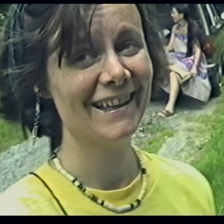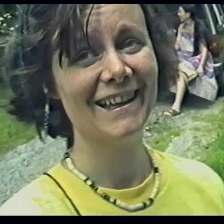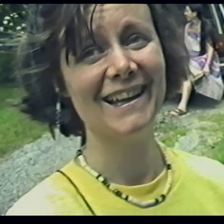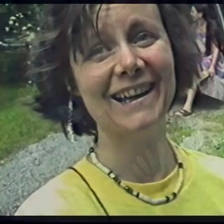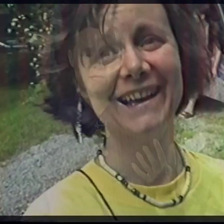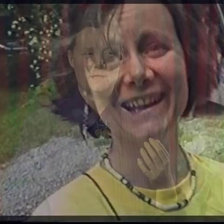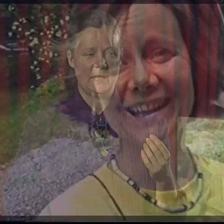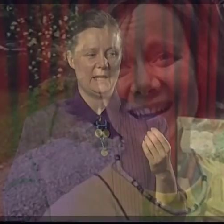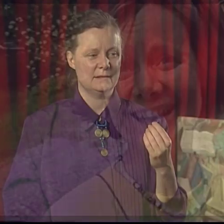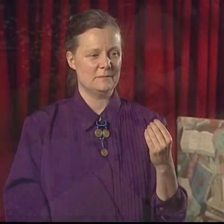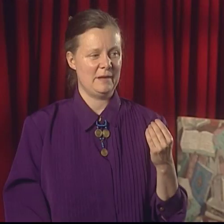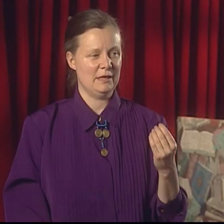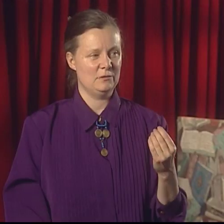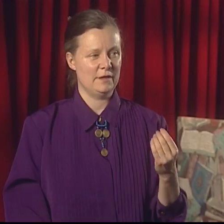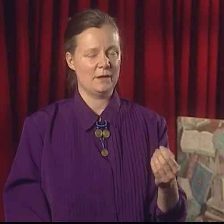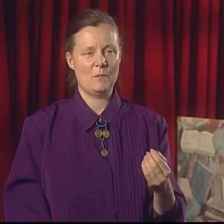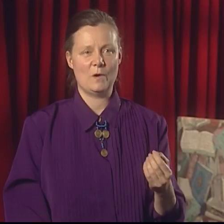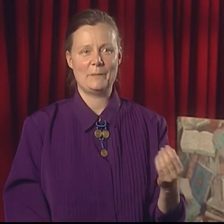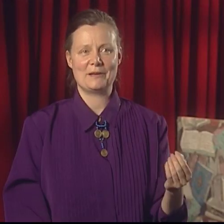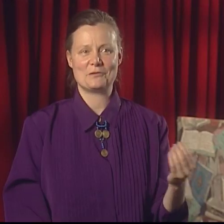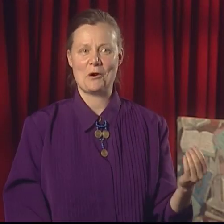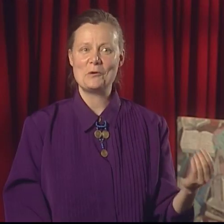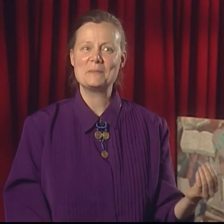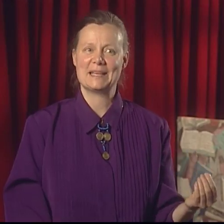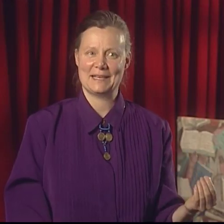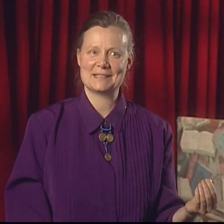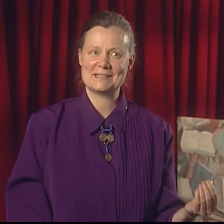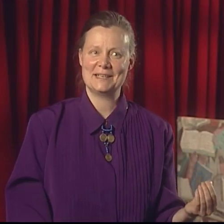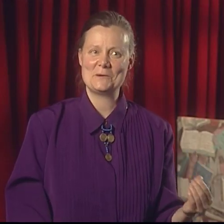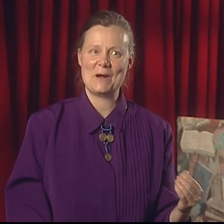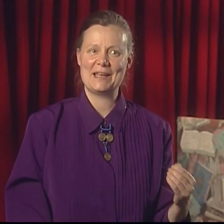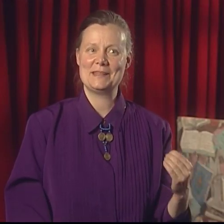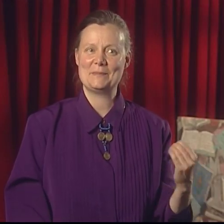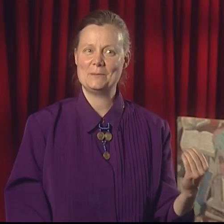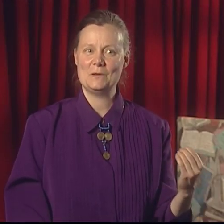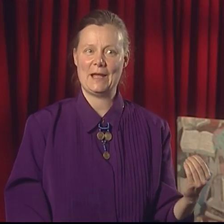and make you think more about your own meanings in a way that maybe you hadn't.